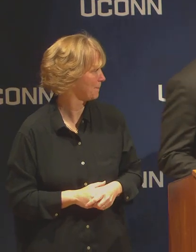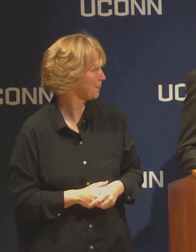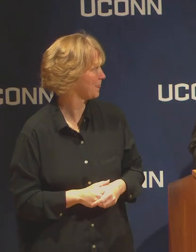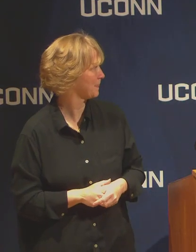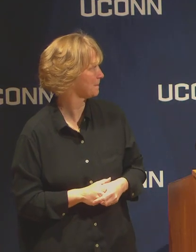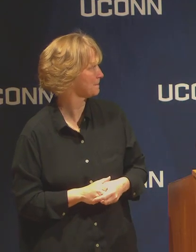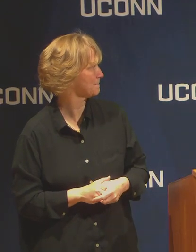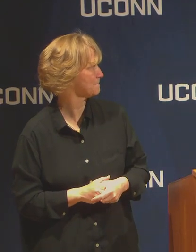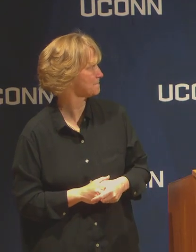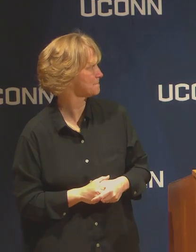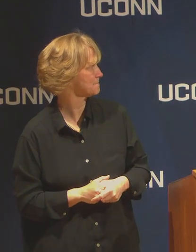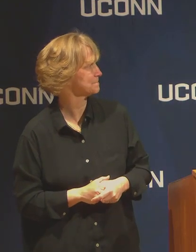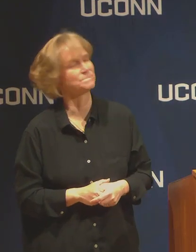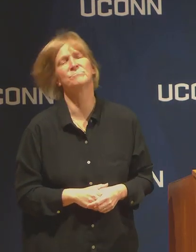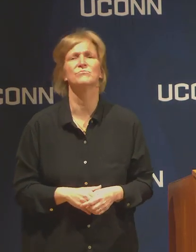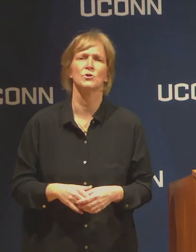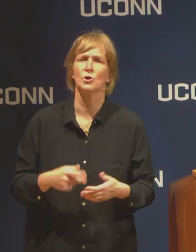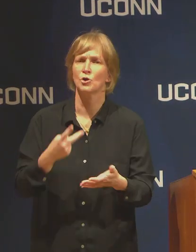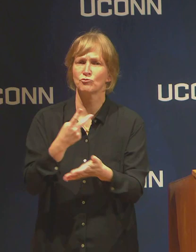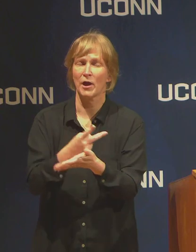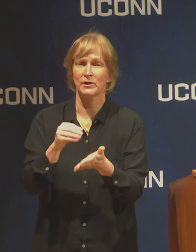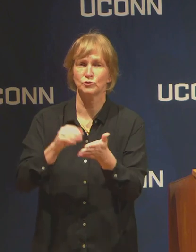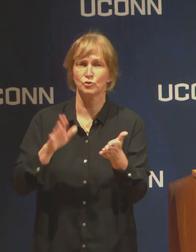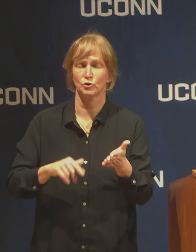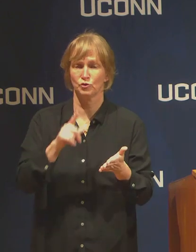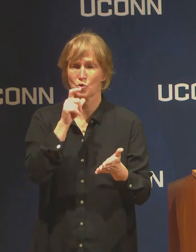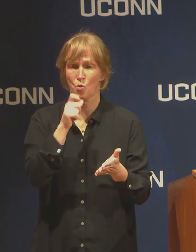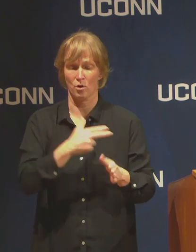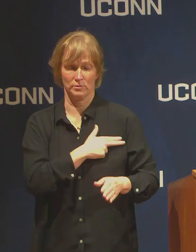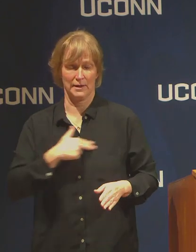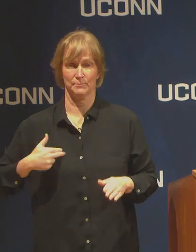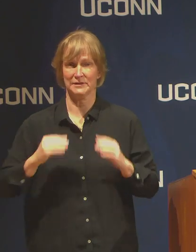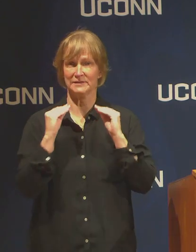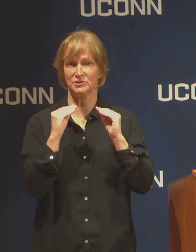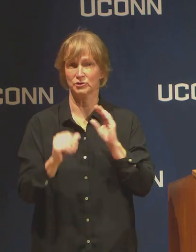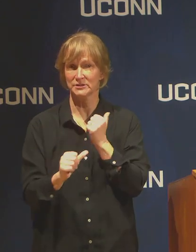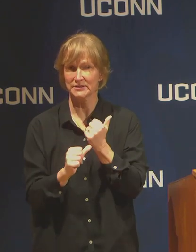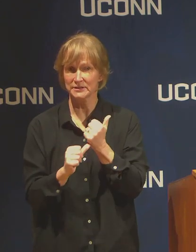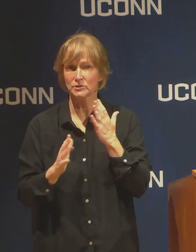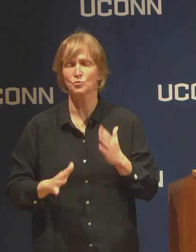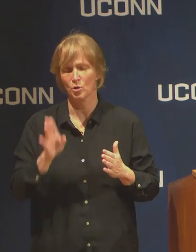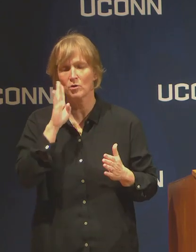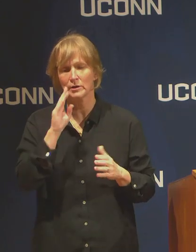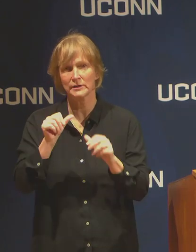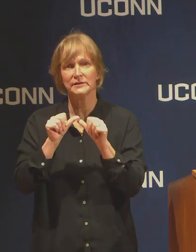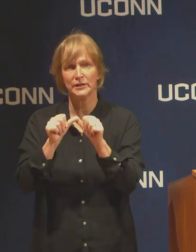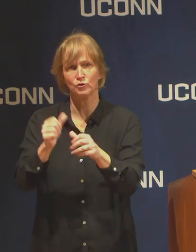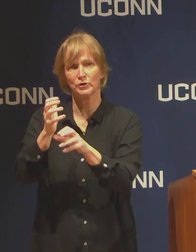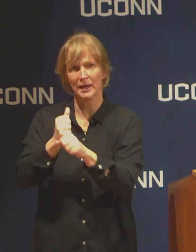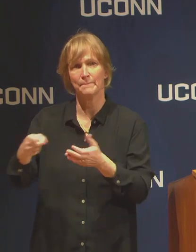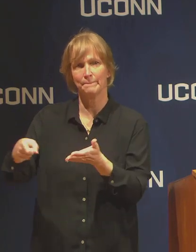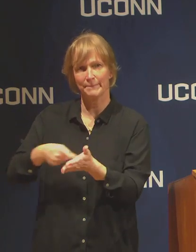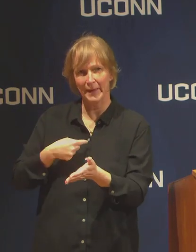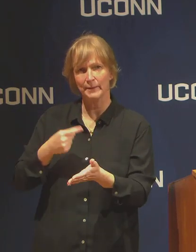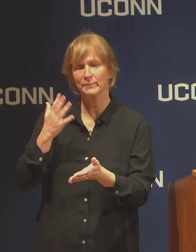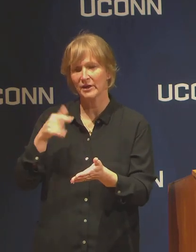Graduate students who are funded as teaching assistants will continue to be paid, because they're continuing to instruct.